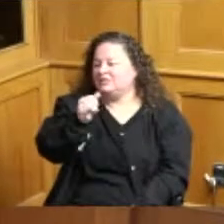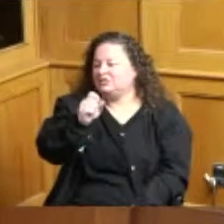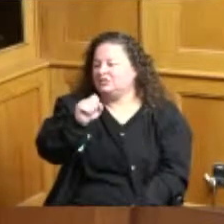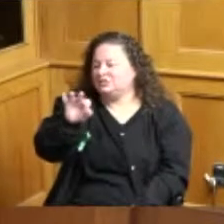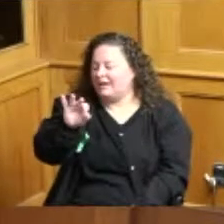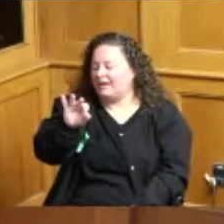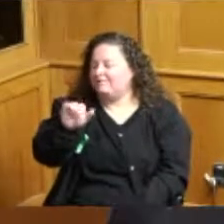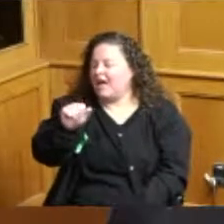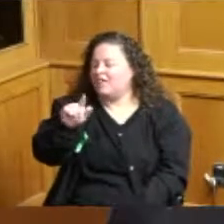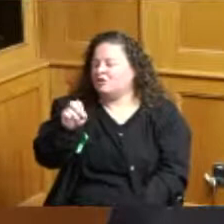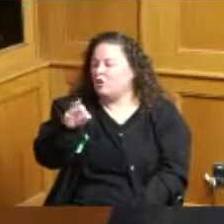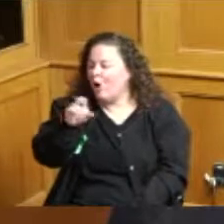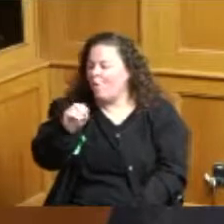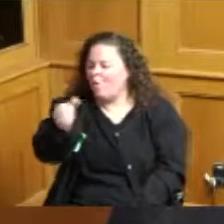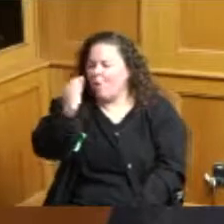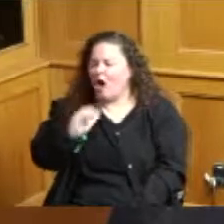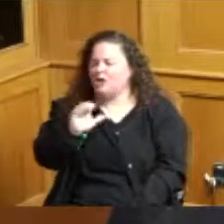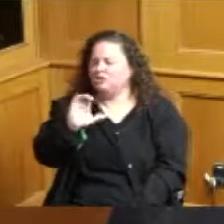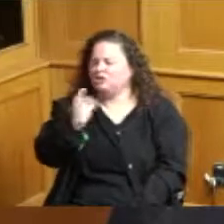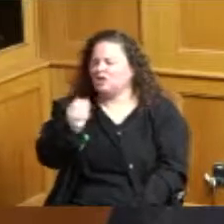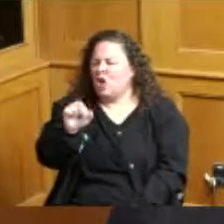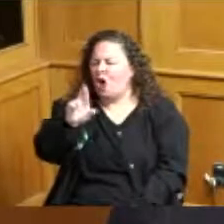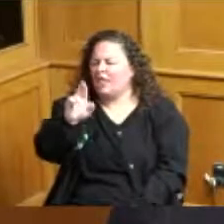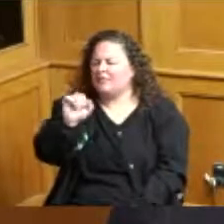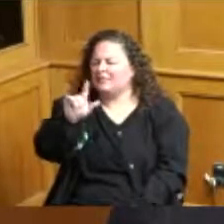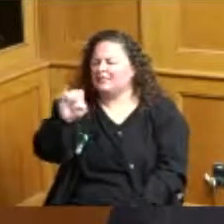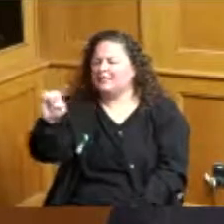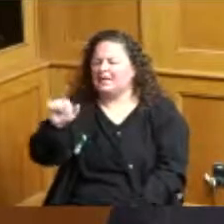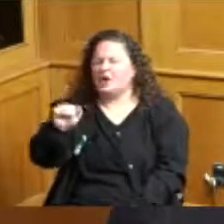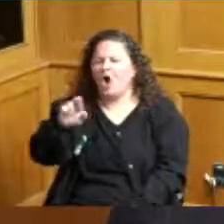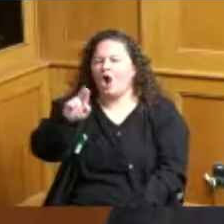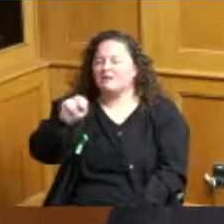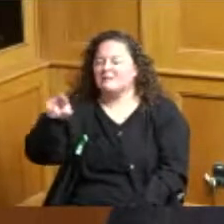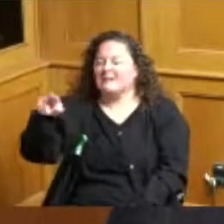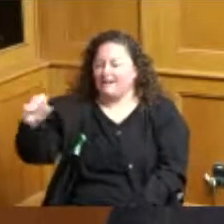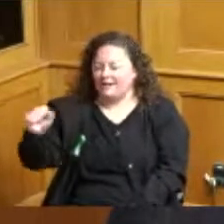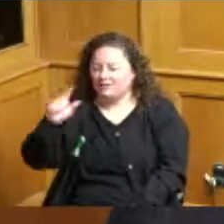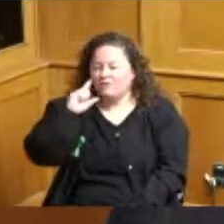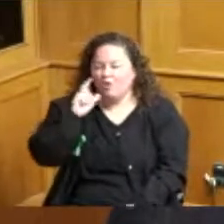the Hamilton County Board of Commissioners we will move forward as we always do